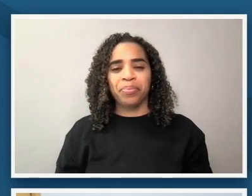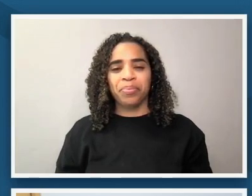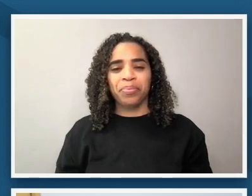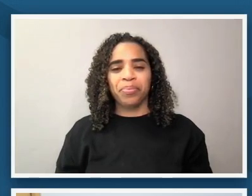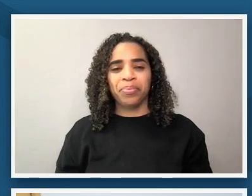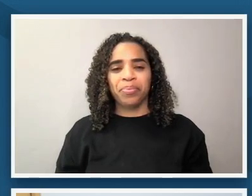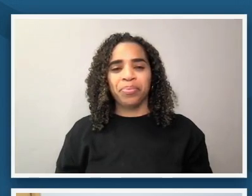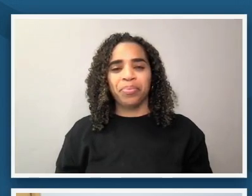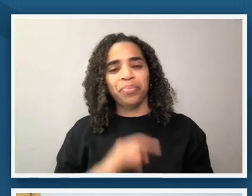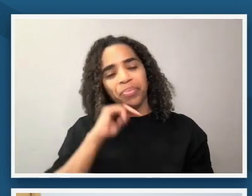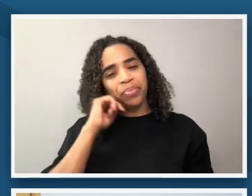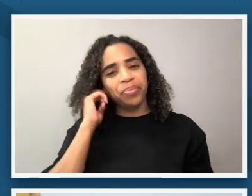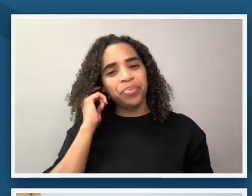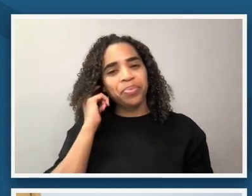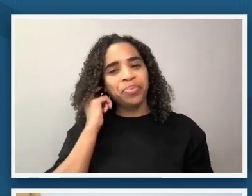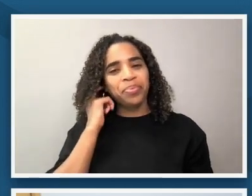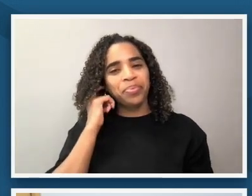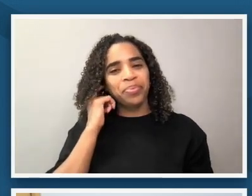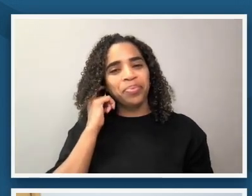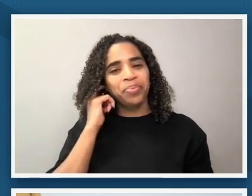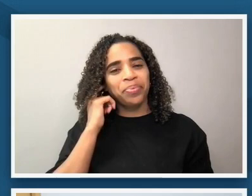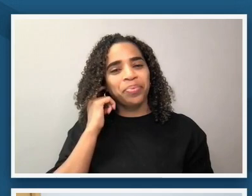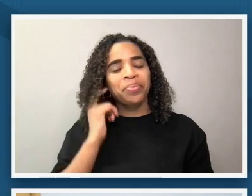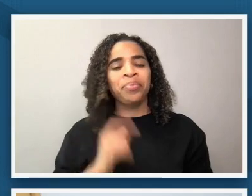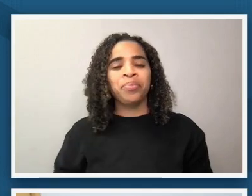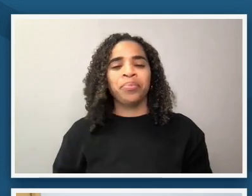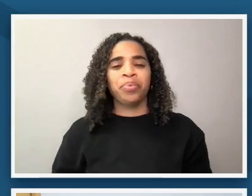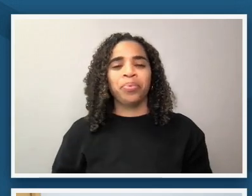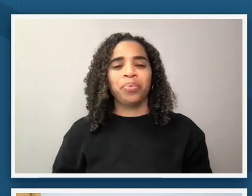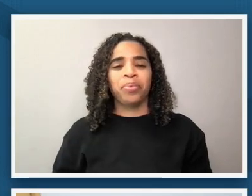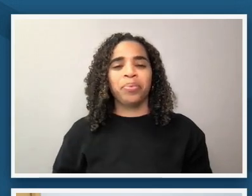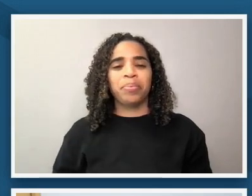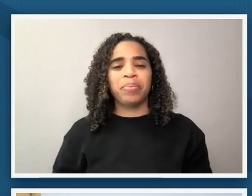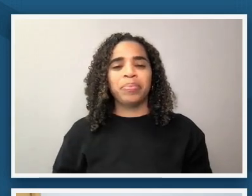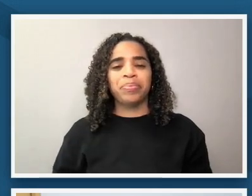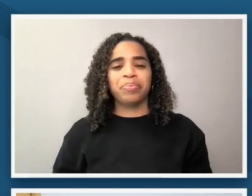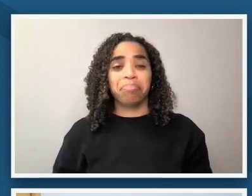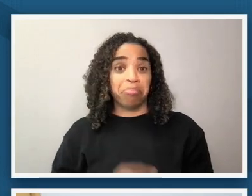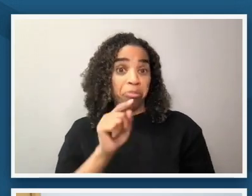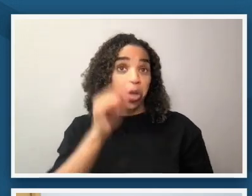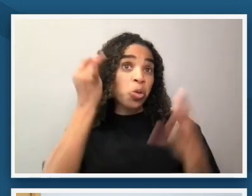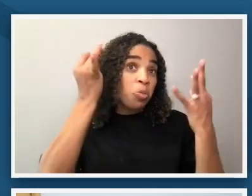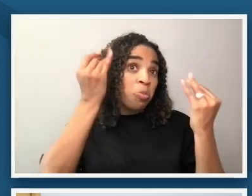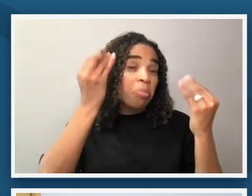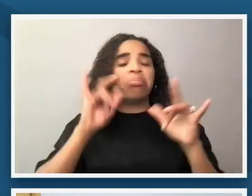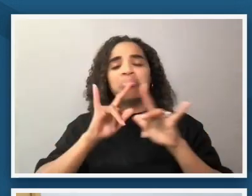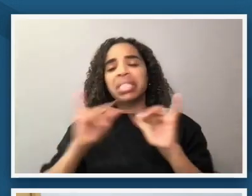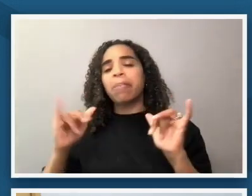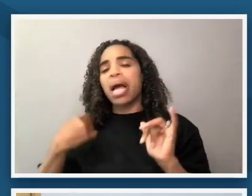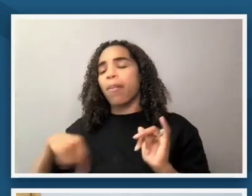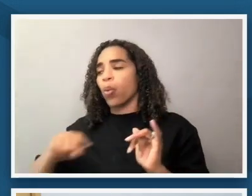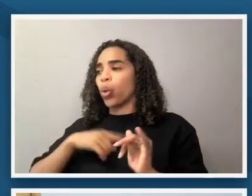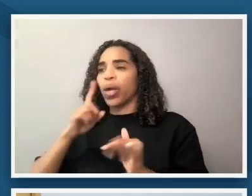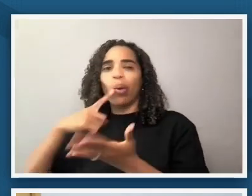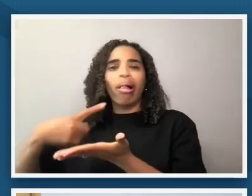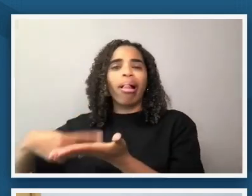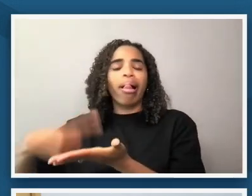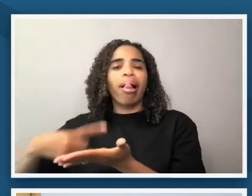why this why putting together how the process of us putting together um this